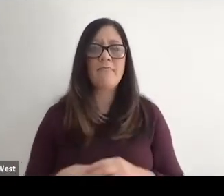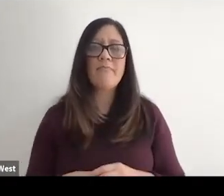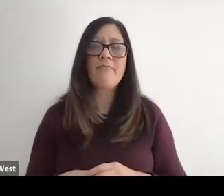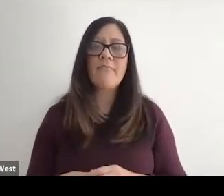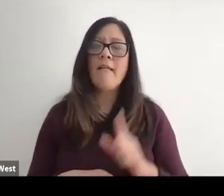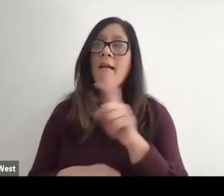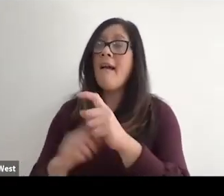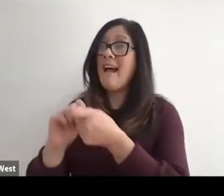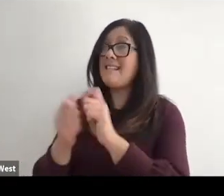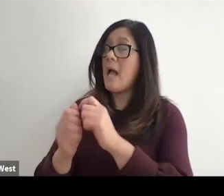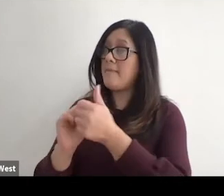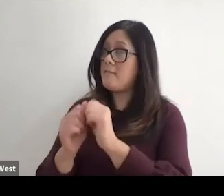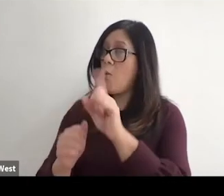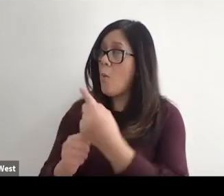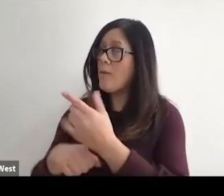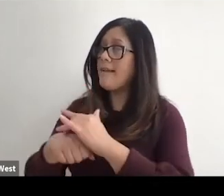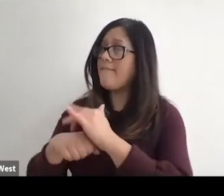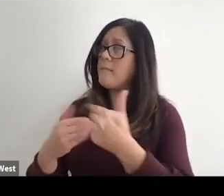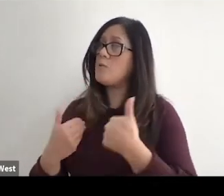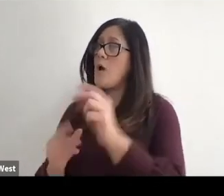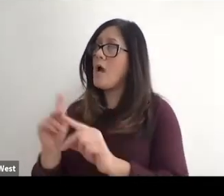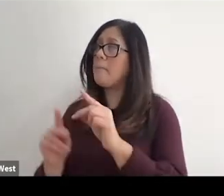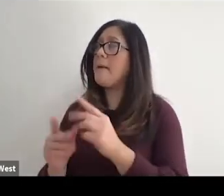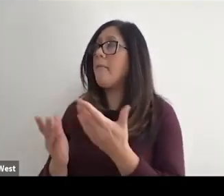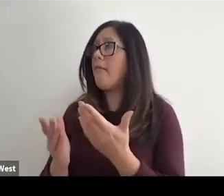sports something that's only available to young people on a regular basis?